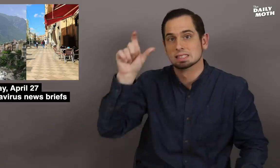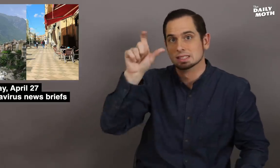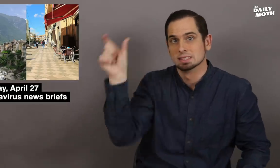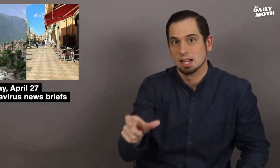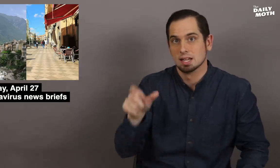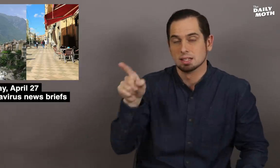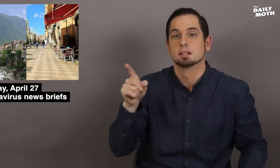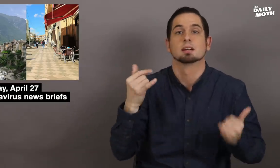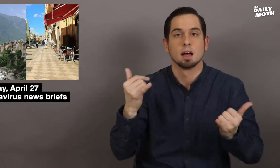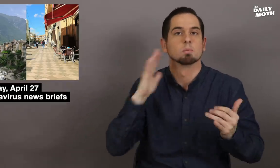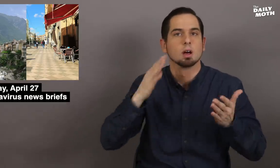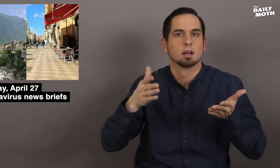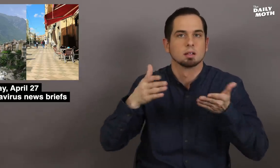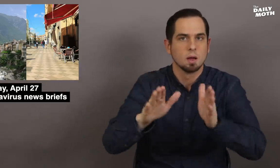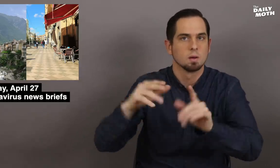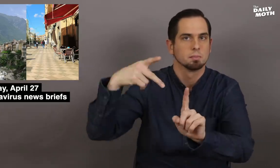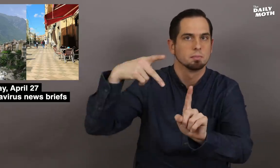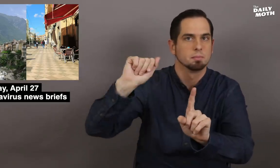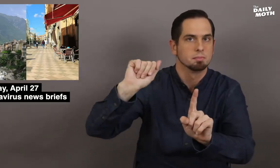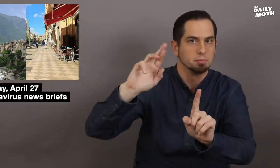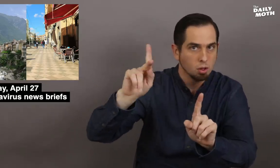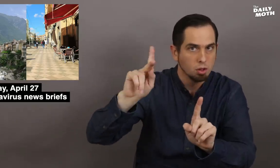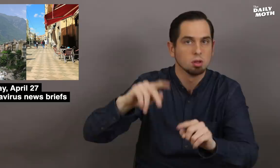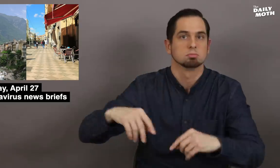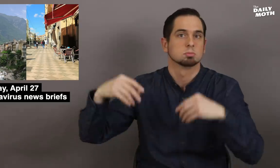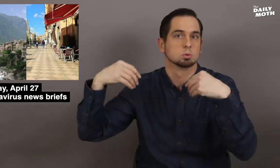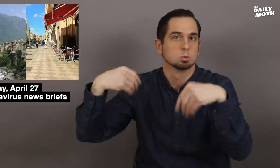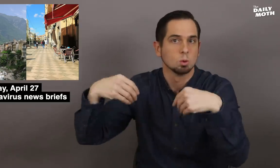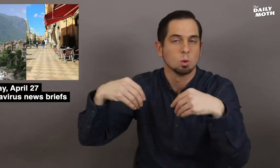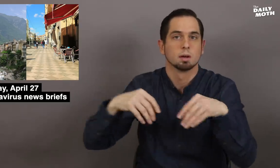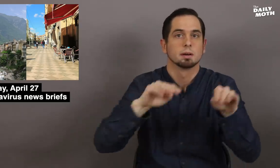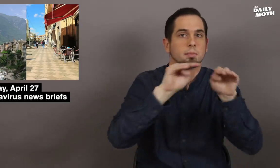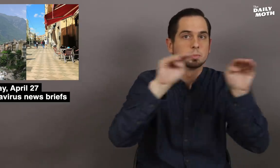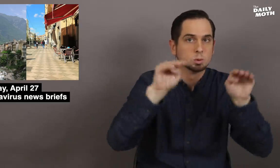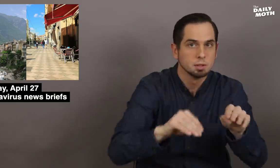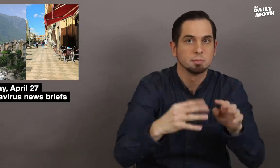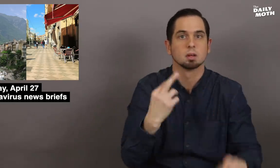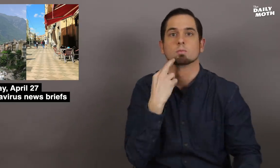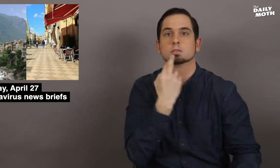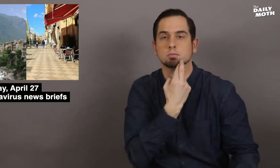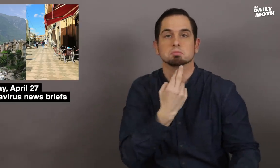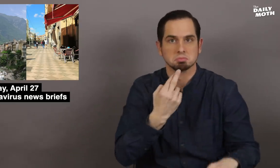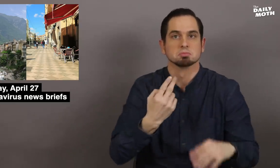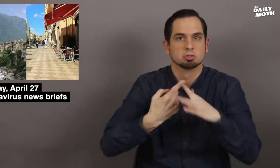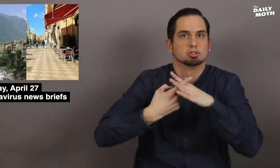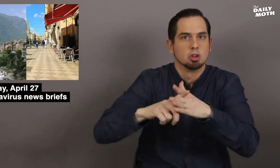Italy will allow parks, stores, museums, and restaurants